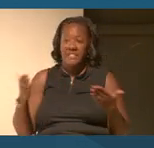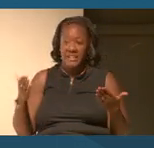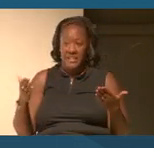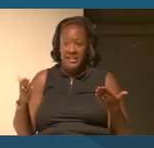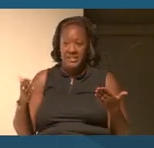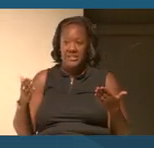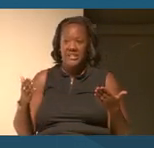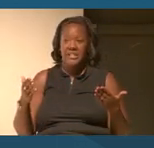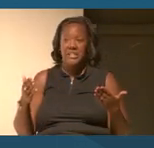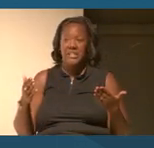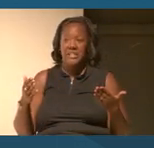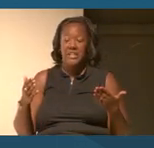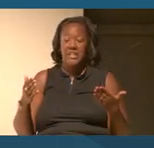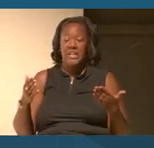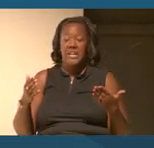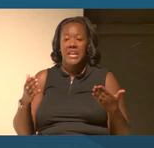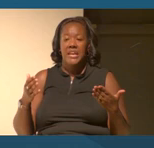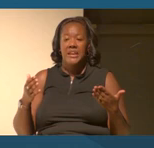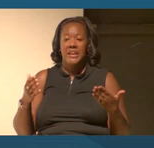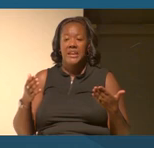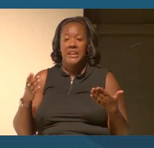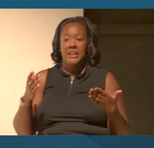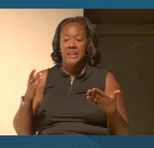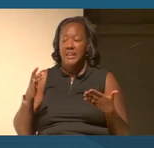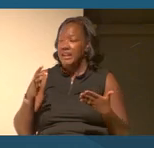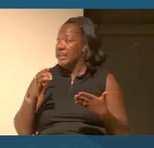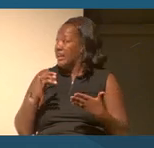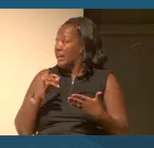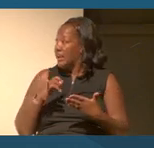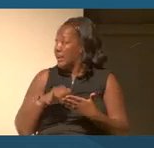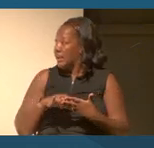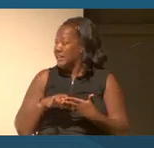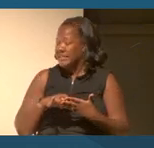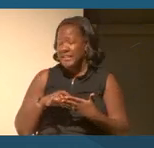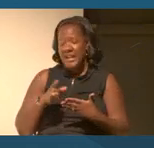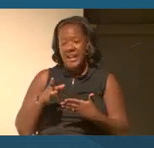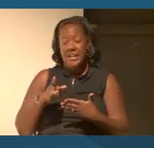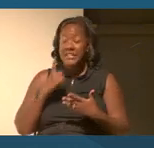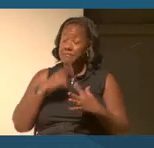further is the cleave that Theo mentioned, especially for world history teachers, you